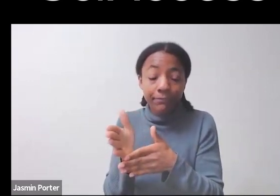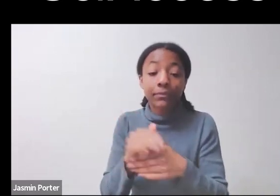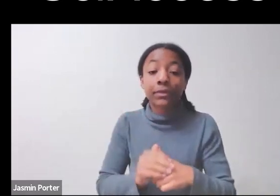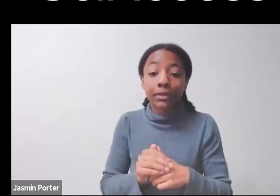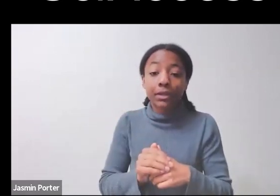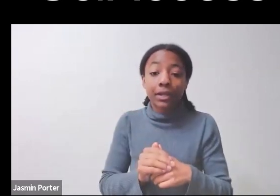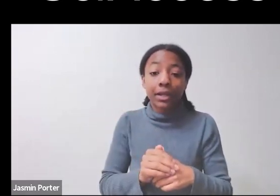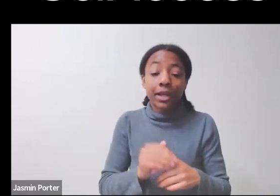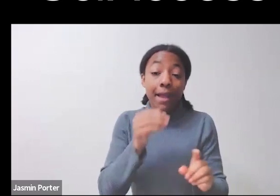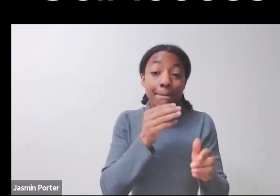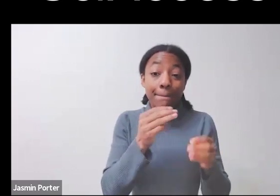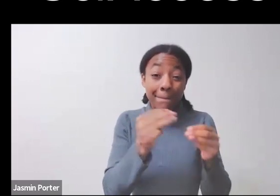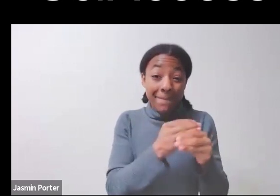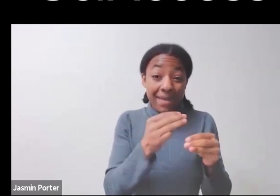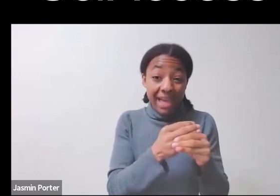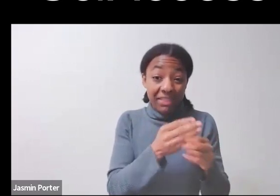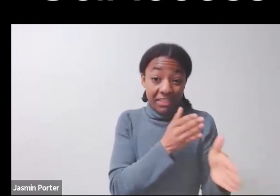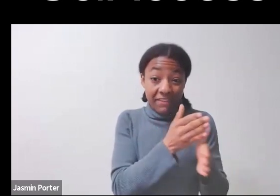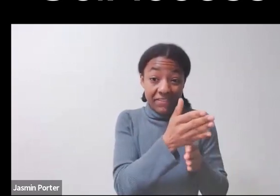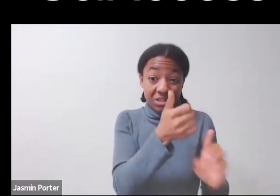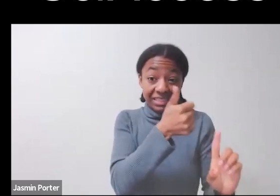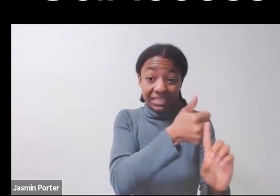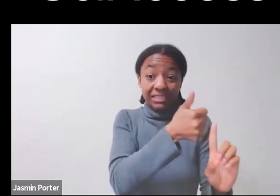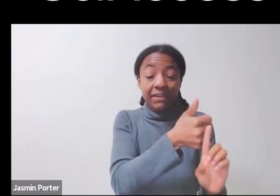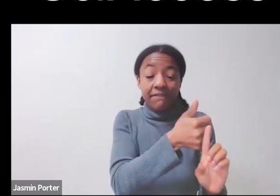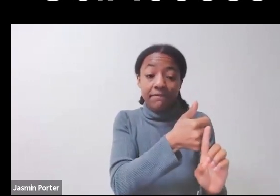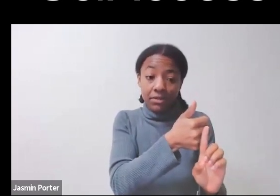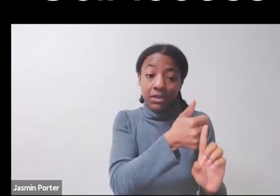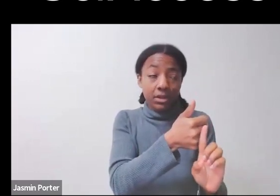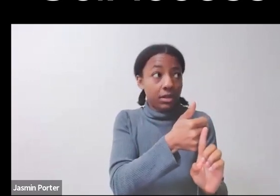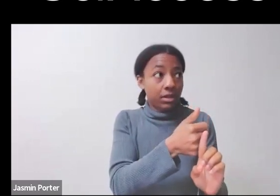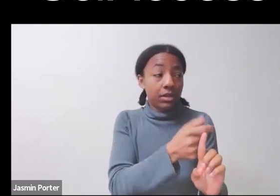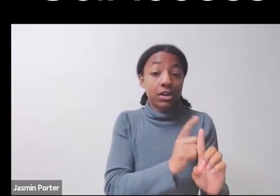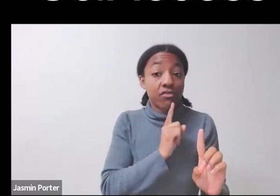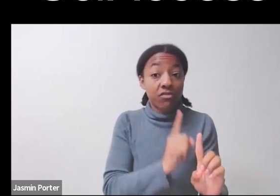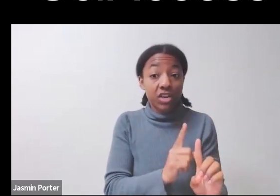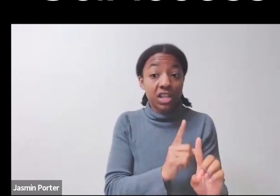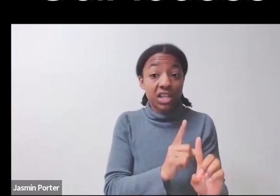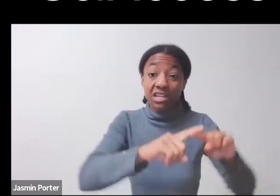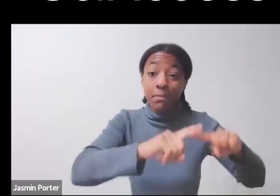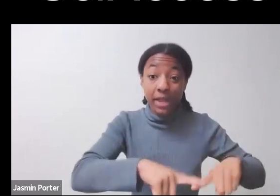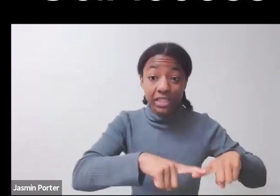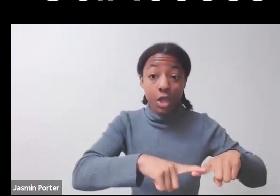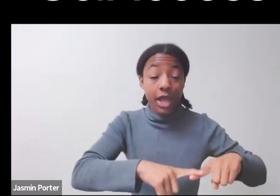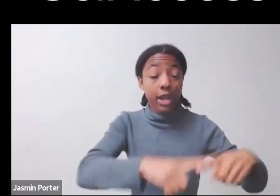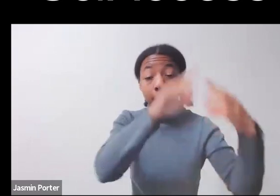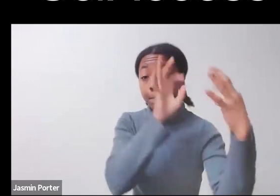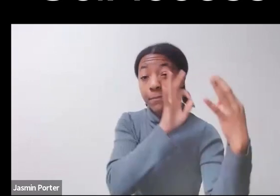in the way that it focuses on this sort of perfection or absolute truth in these types of ideas